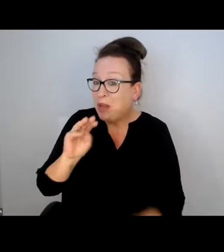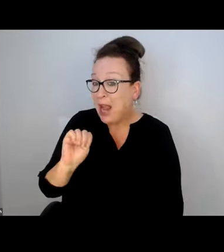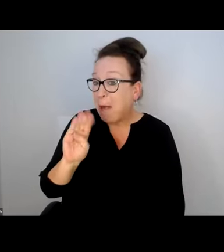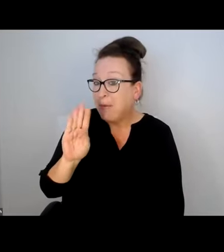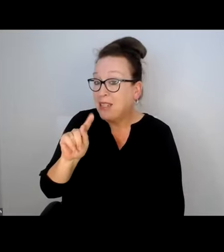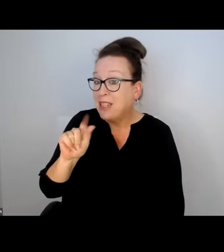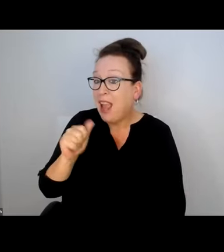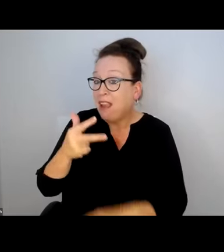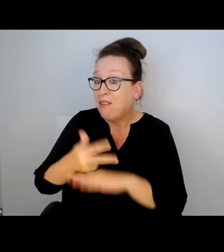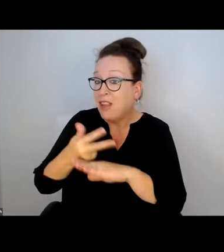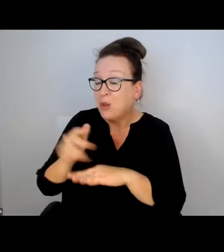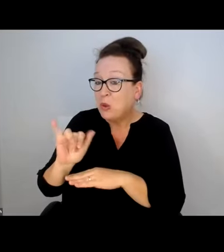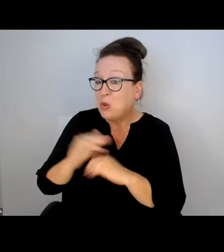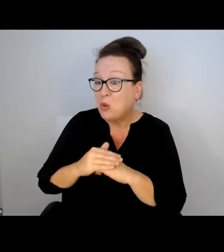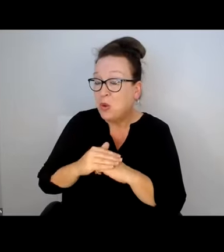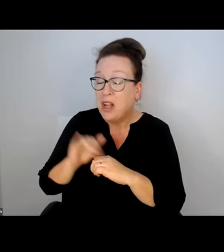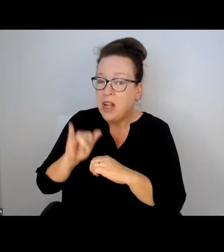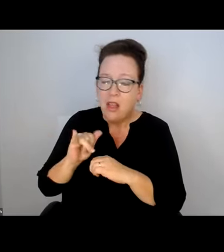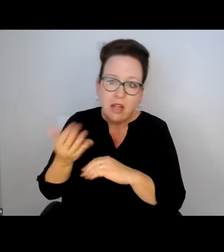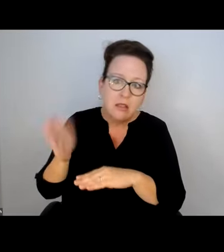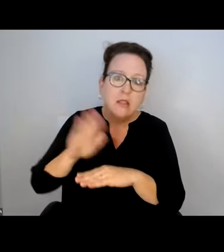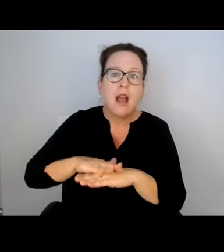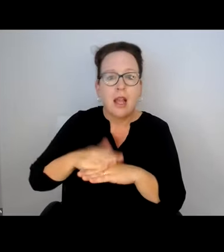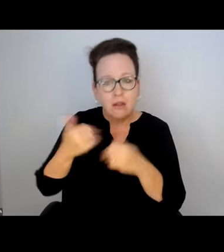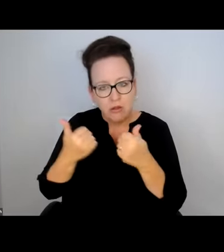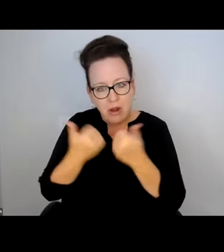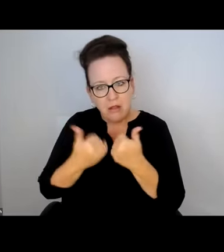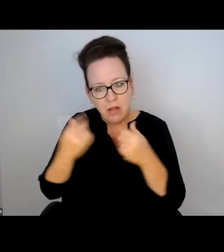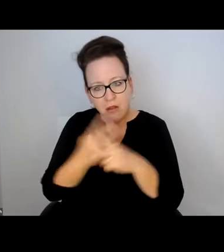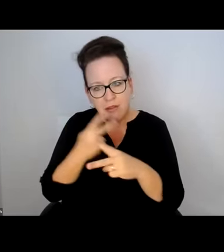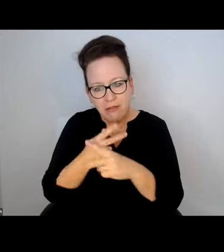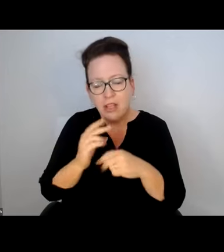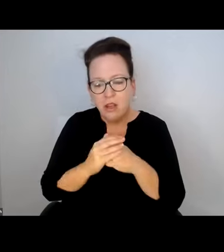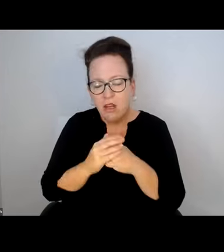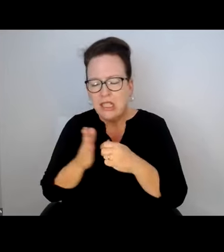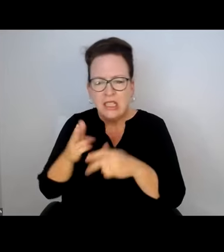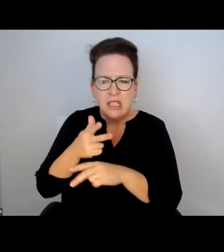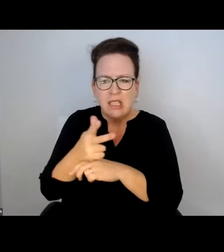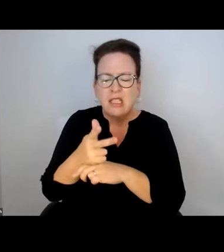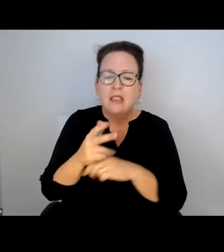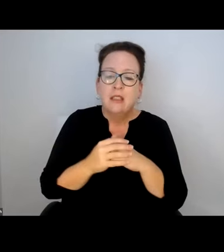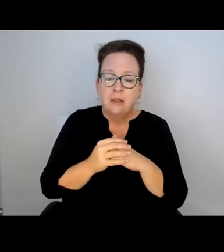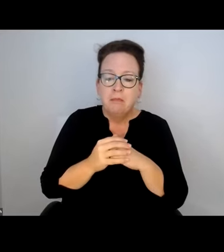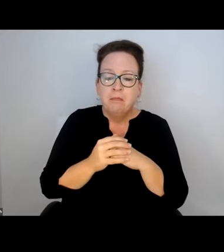SIDEWALK OUTSIDE THE SITUATION, INCLUDING MBTA VEHICLES. IT MAKE IT ACTUAL -- EXTRA